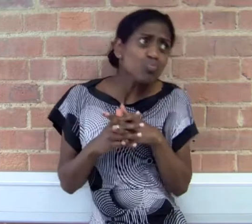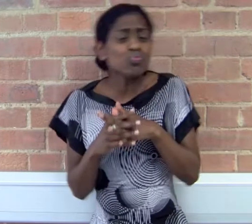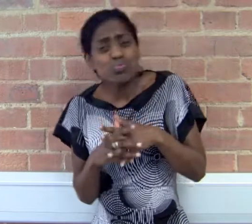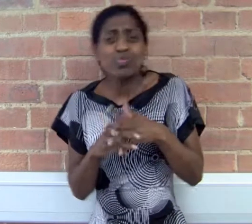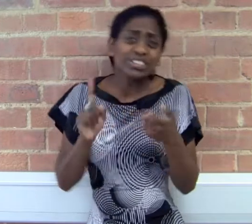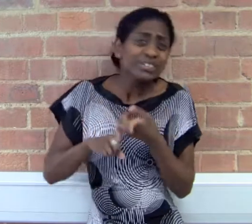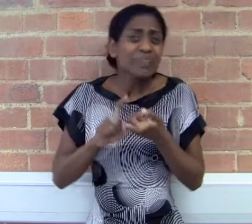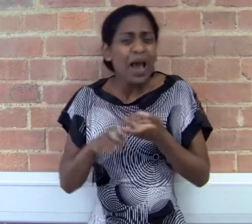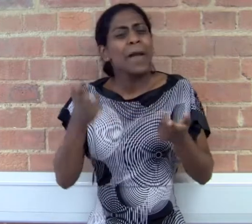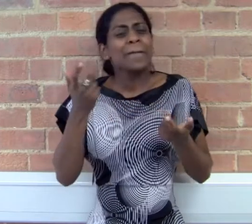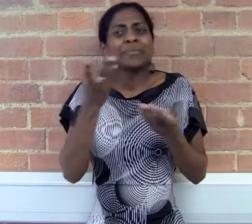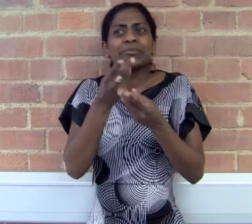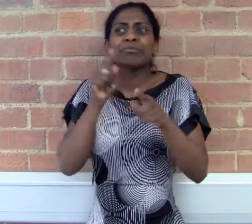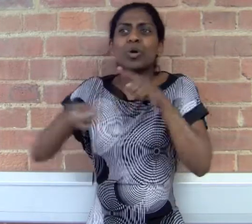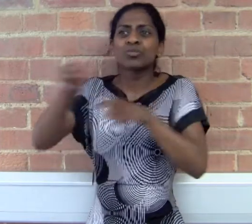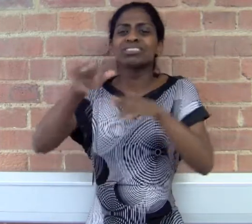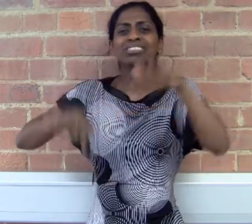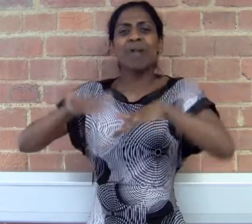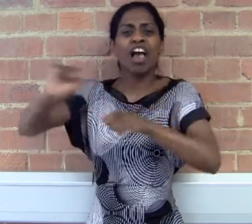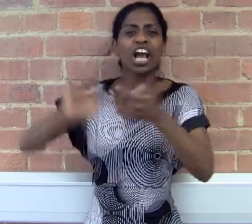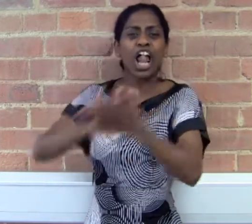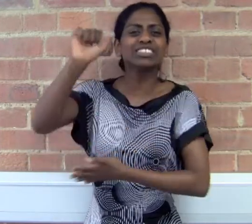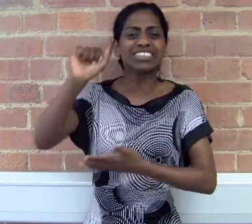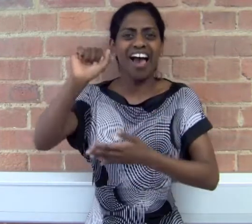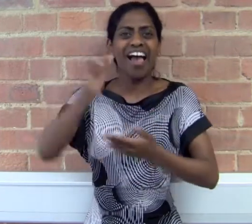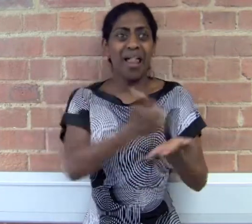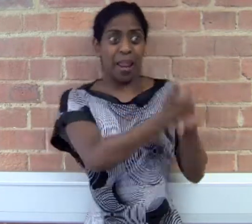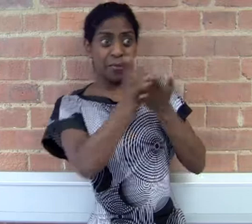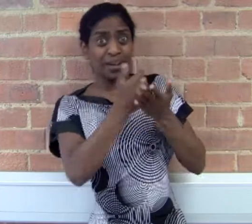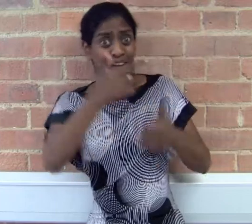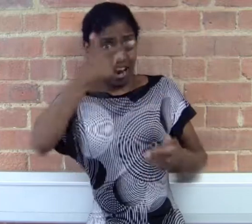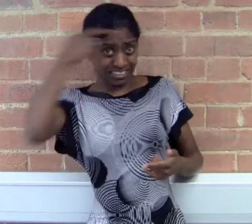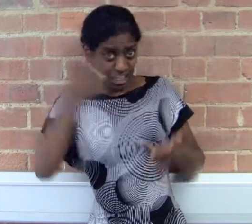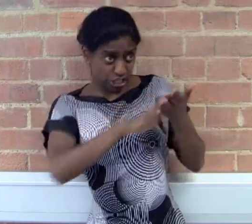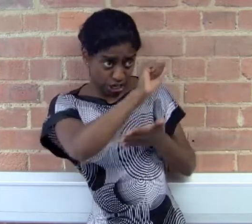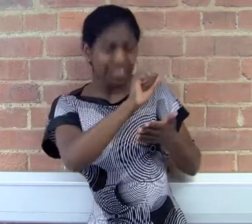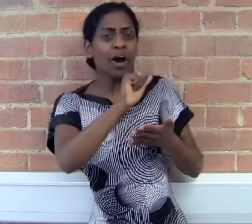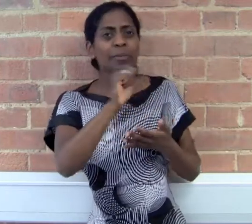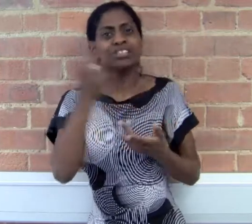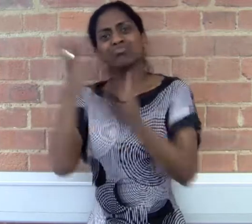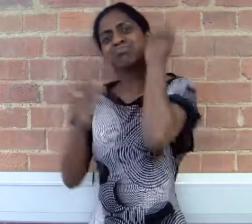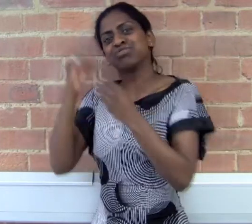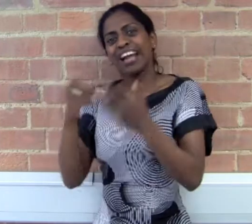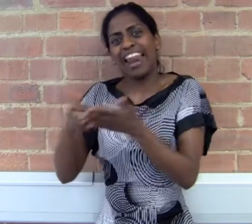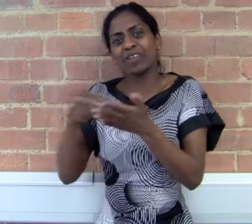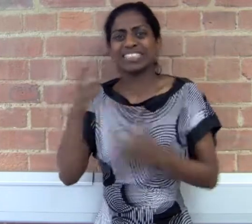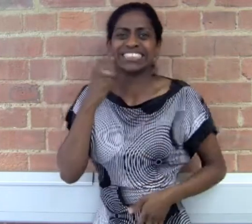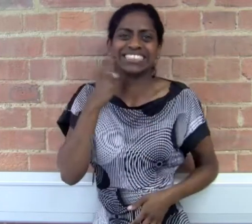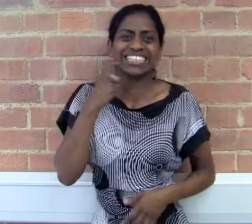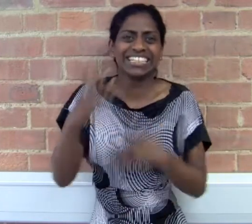I would say it depends. Most Sri Lankans have a similar culture. If you understand their culture it makes it easier to learn their language.